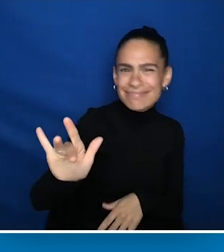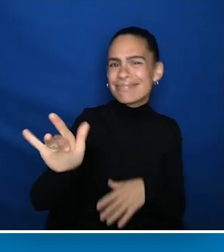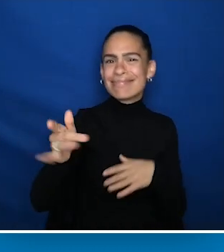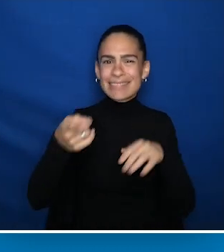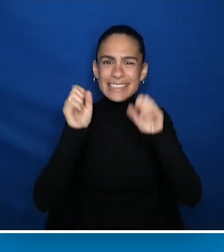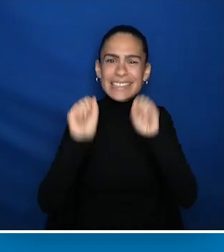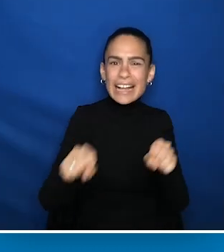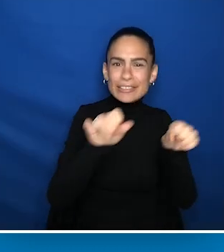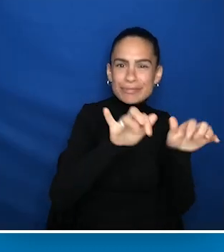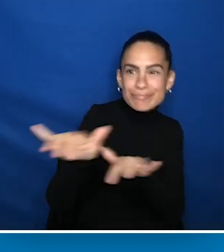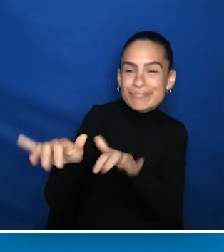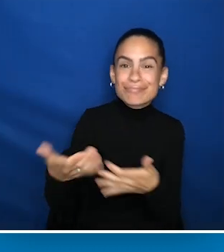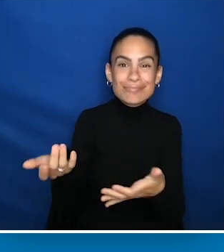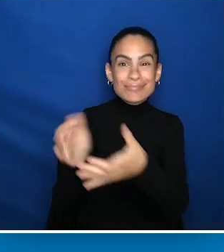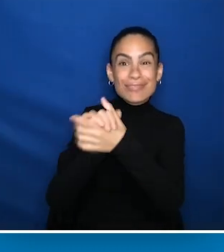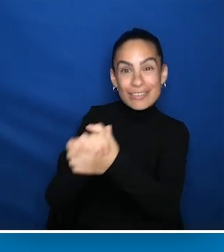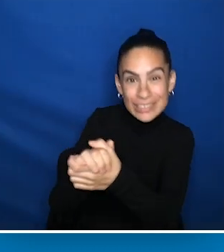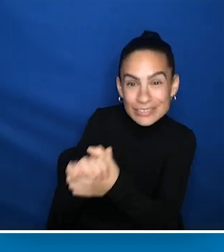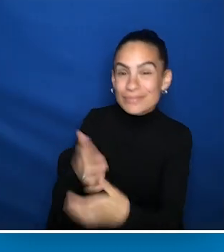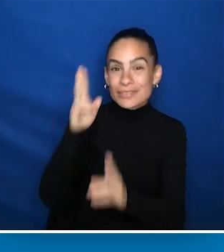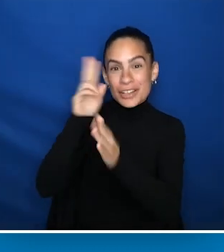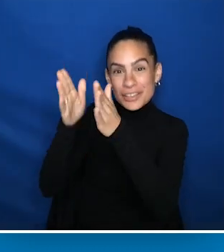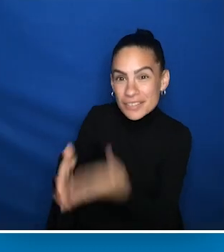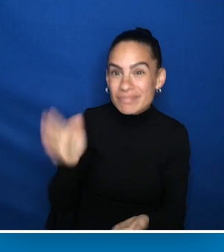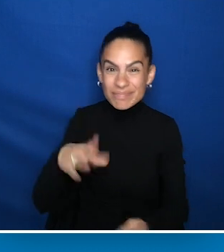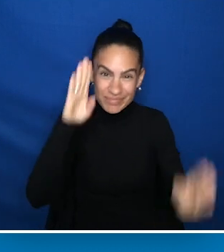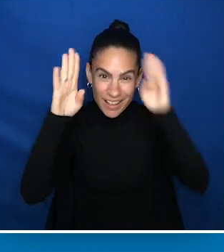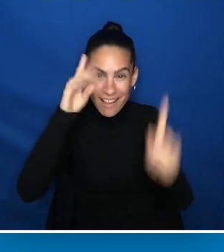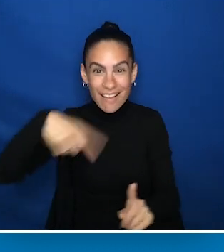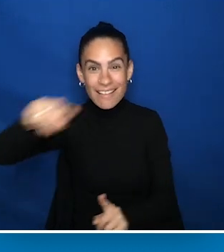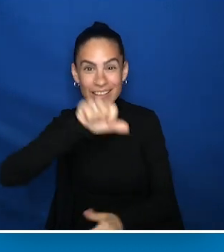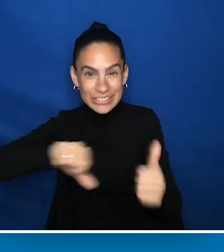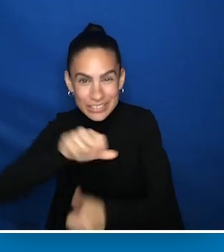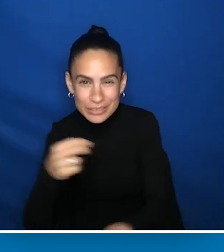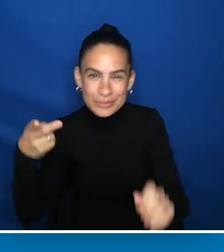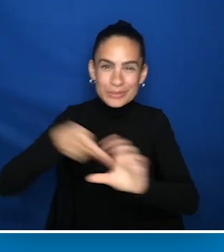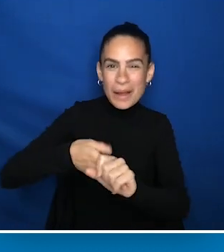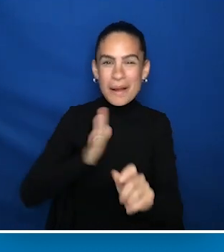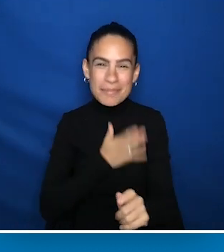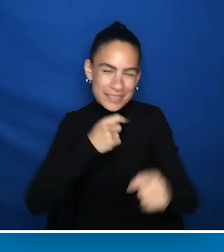Use it to congratulate our honorees, to say hi to other attendees and to join in on celebration.